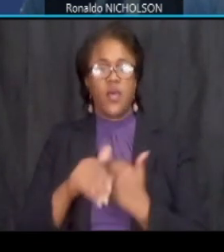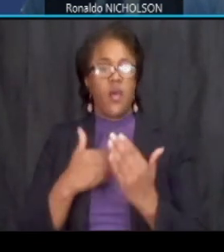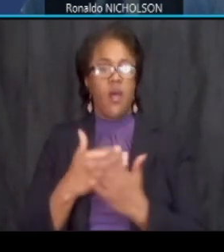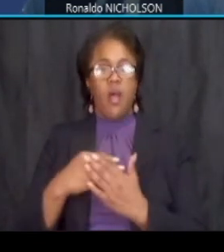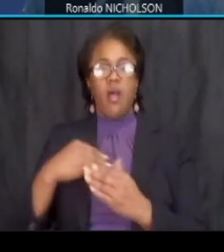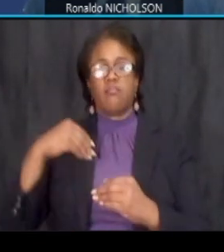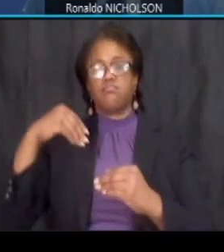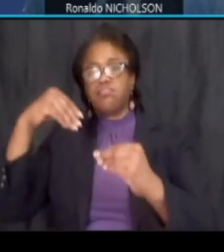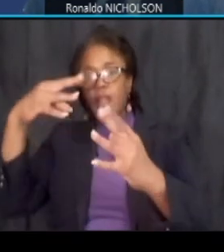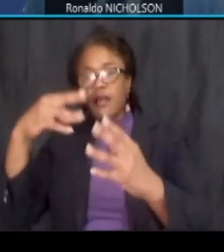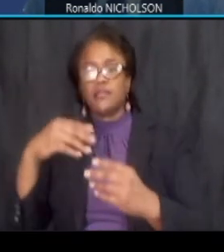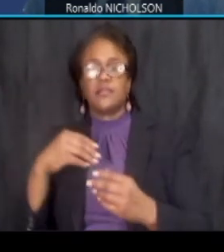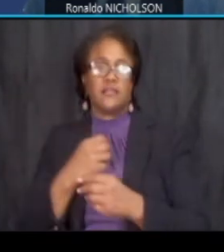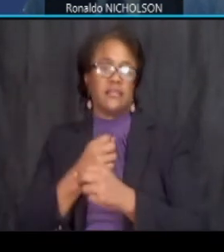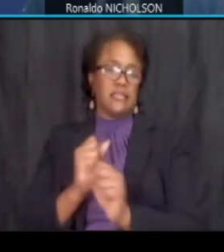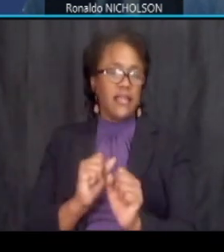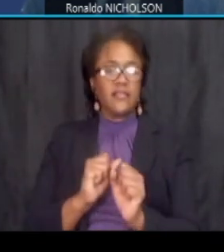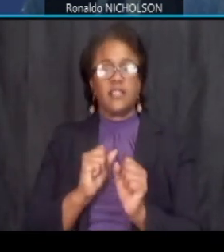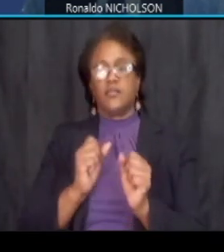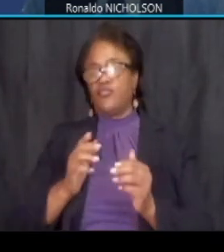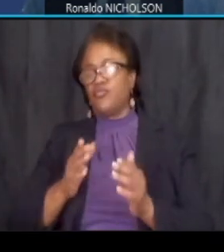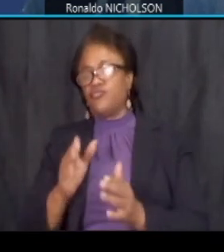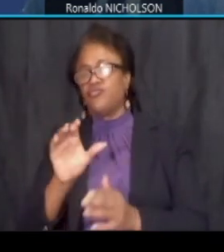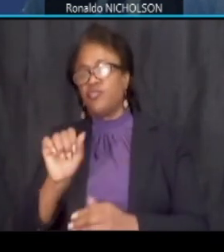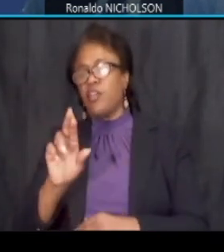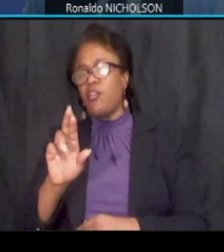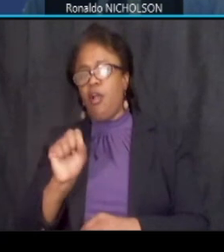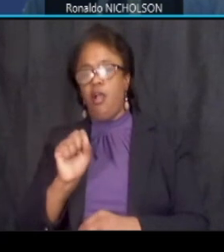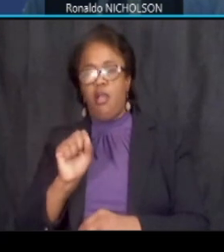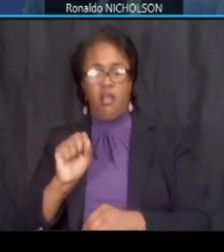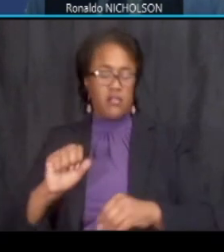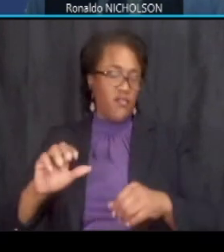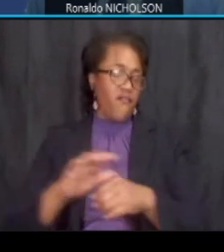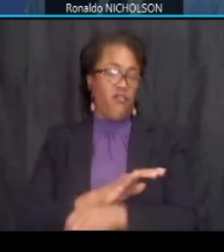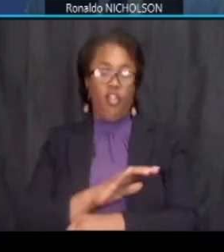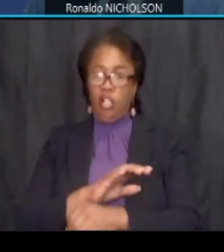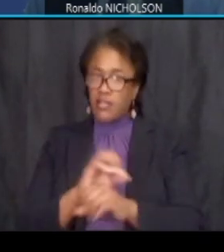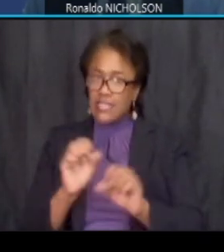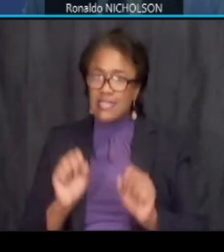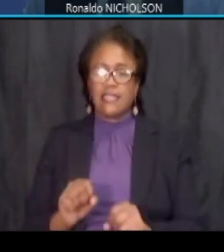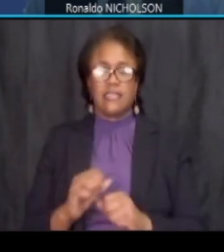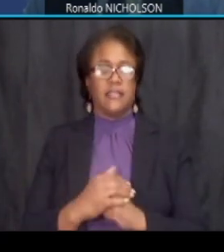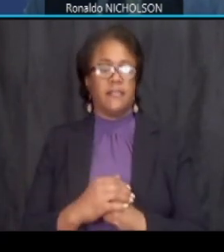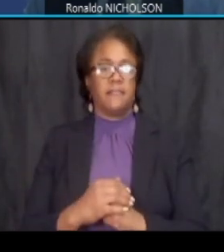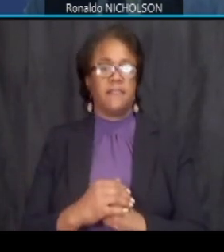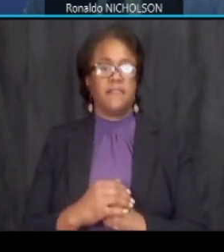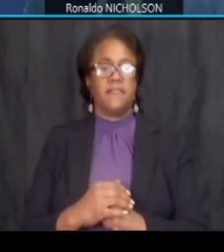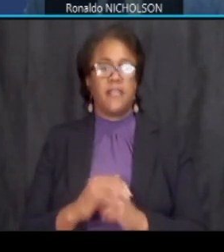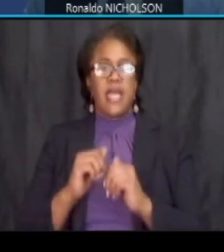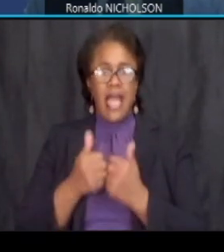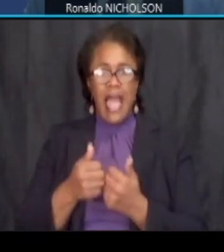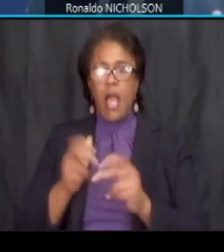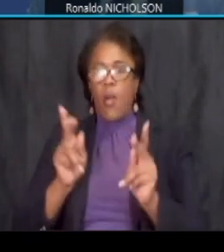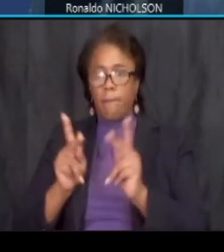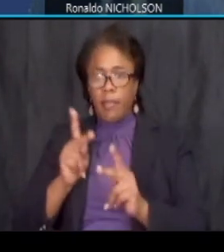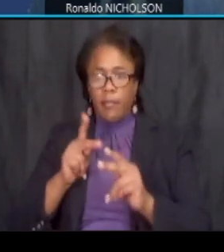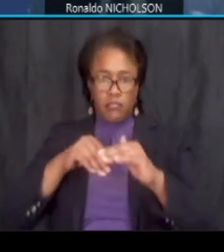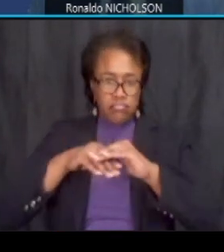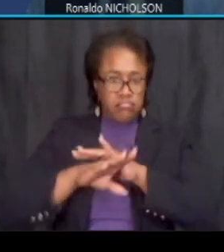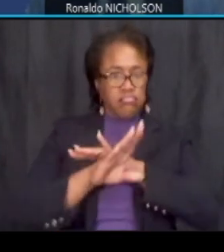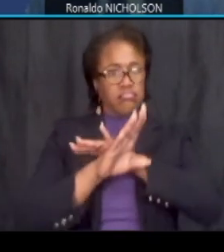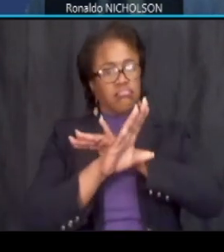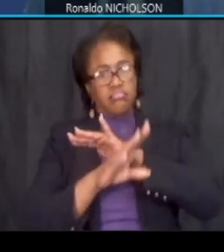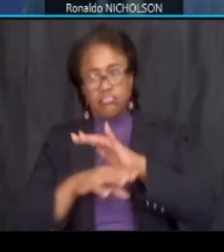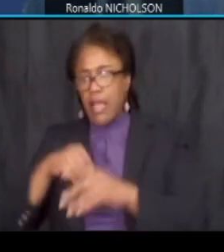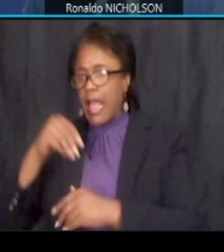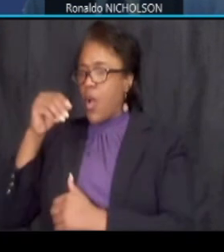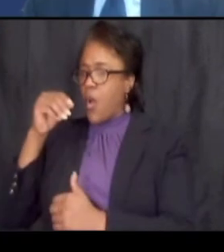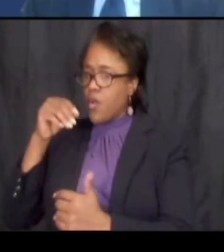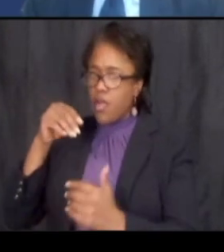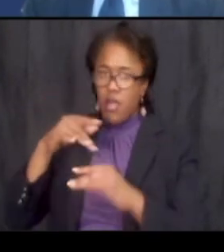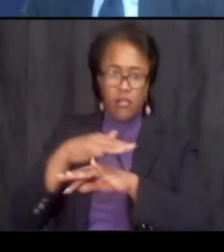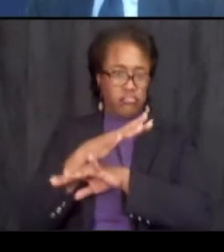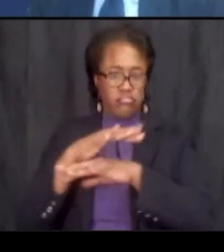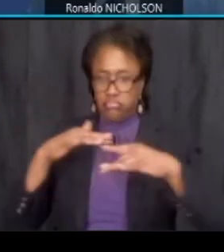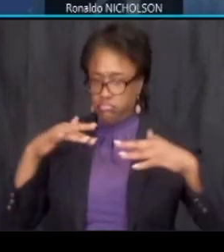components of the streetcar system how passengers will get in get on and off all of that is reviewed